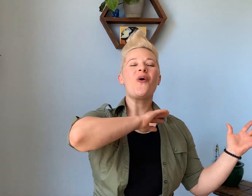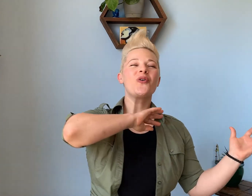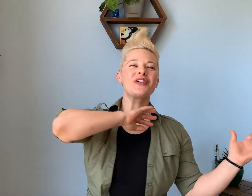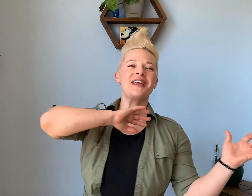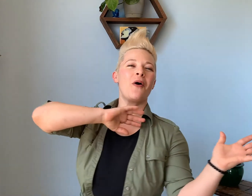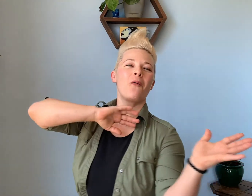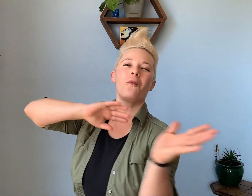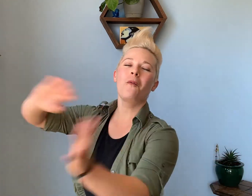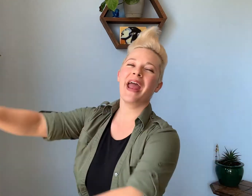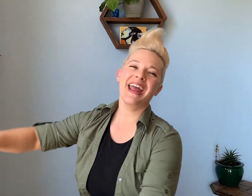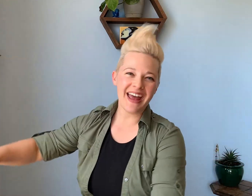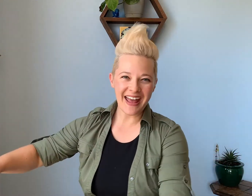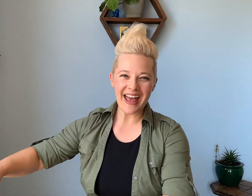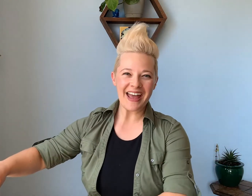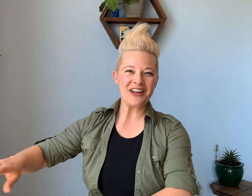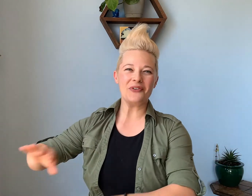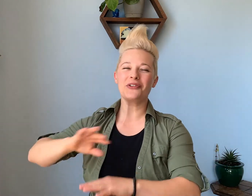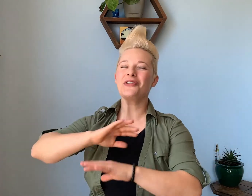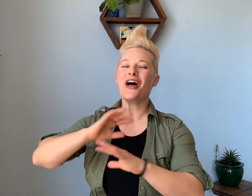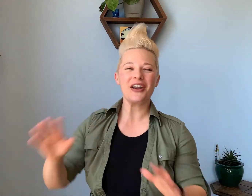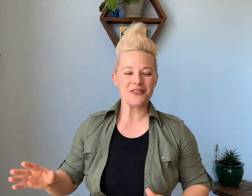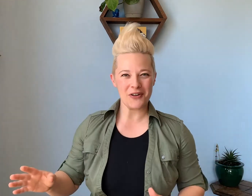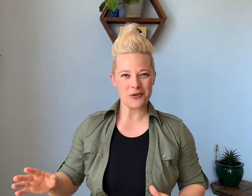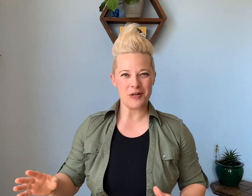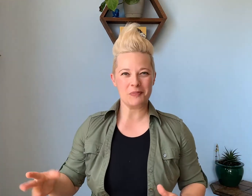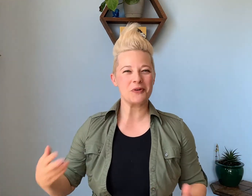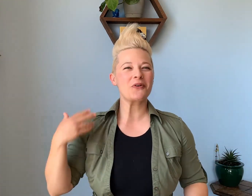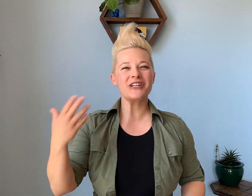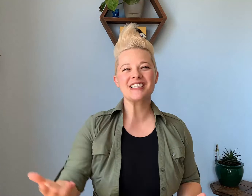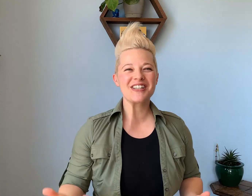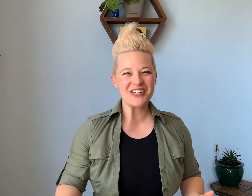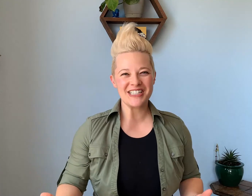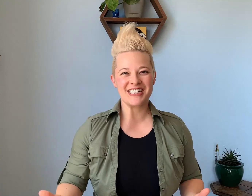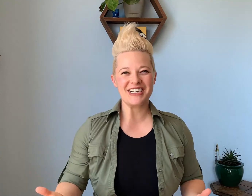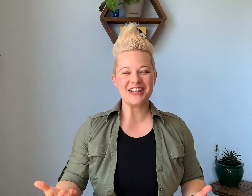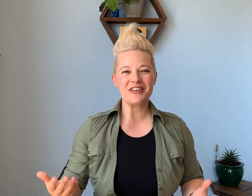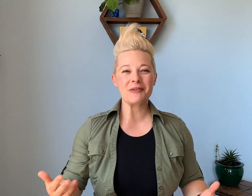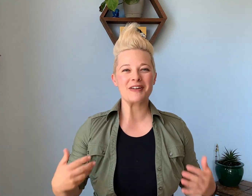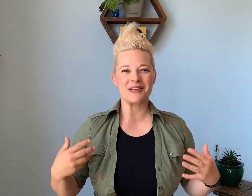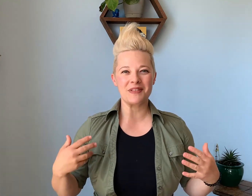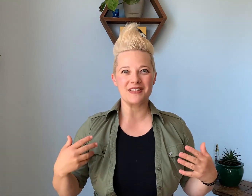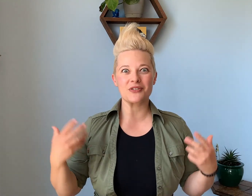already way ahead of a lot of other people. You're already starting to think about something that's a